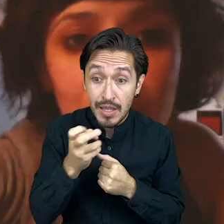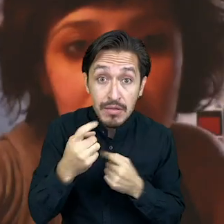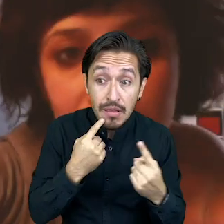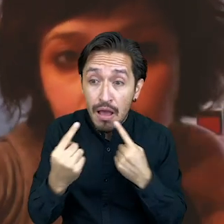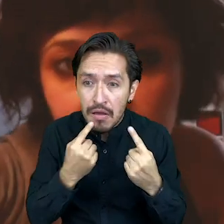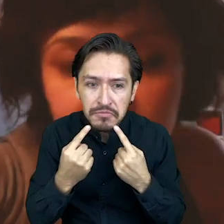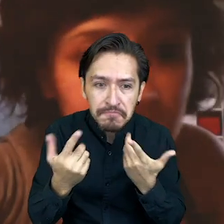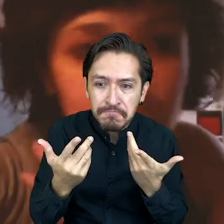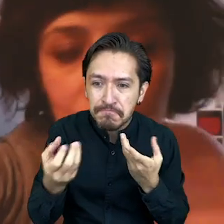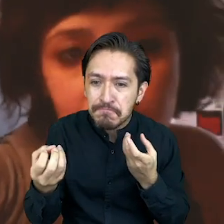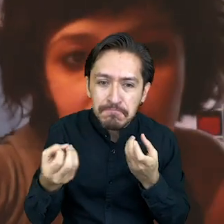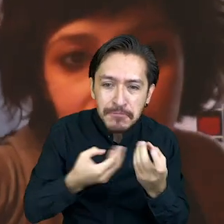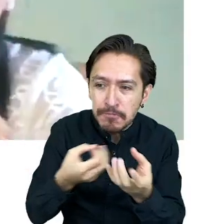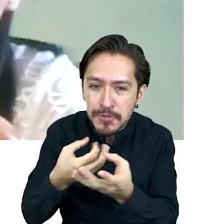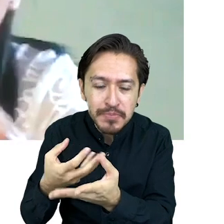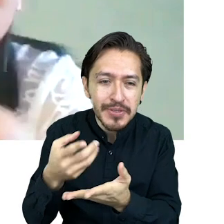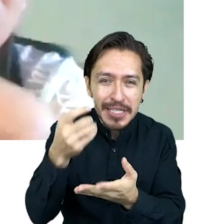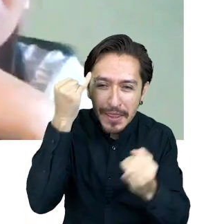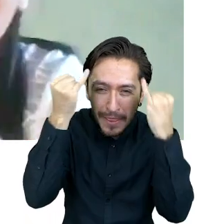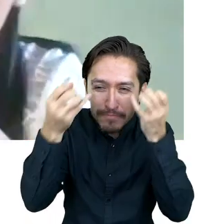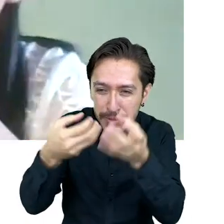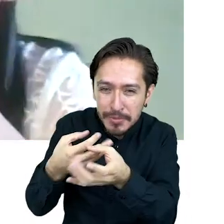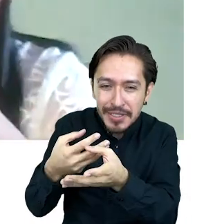All three of us considered that sustaining a dialogue,